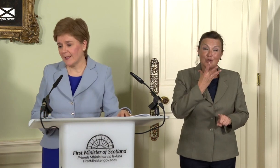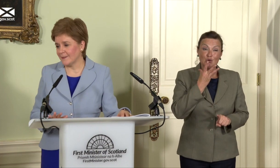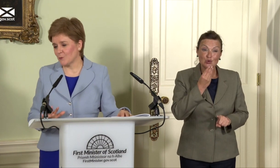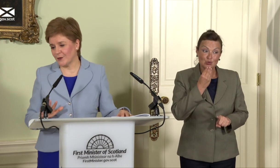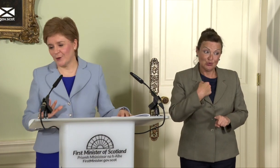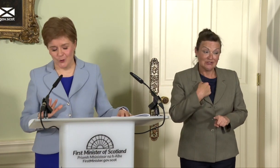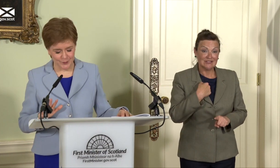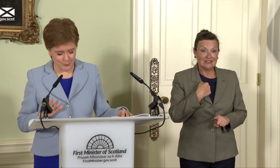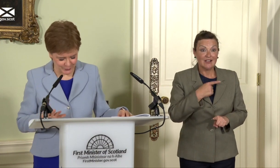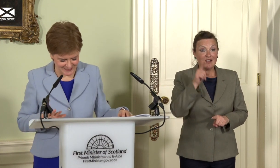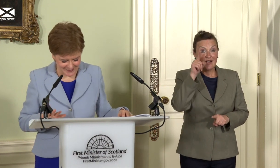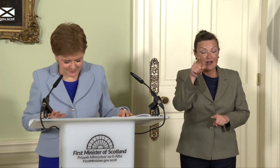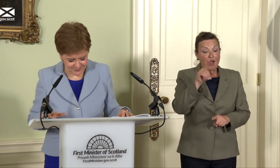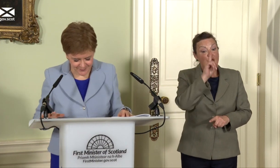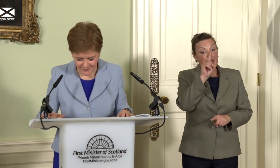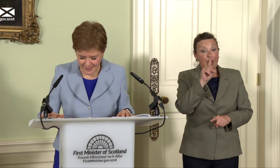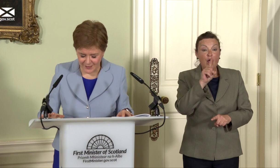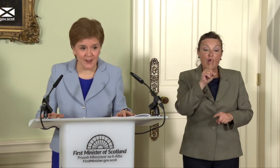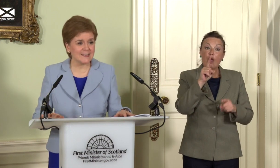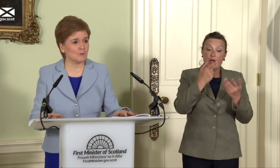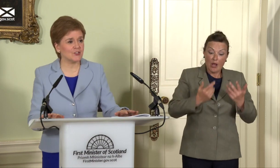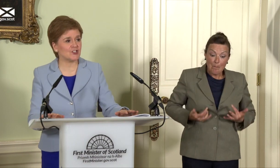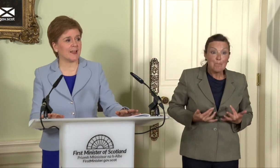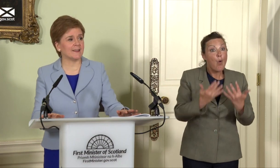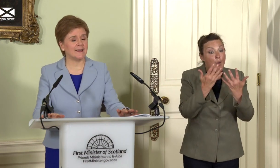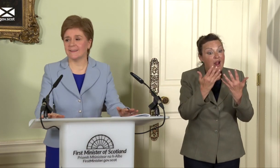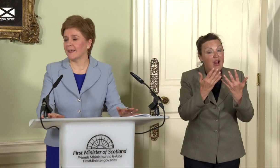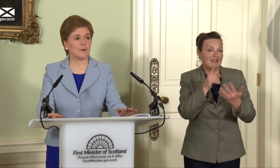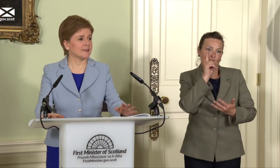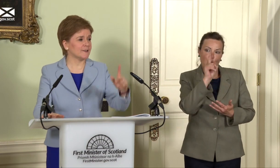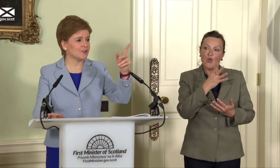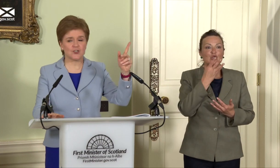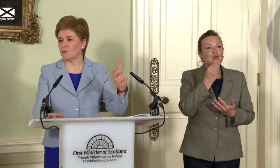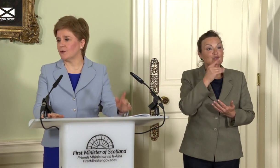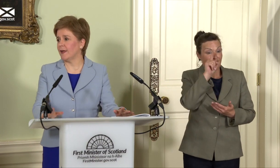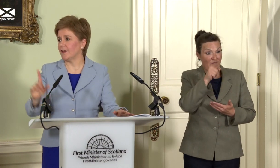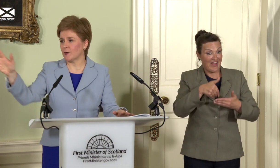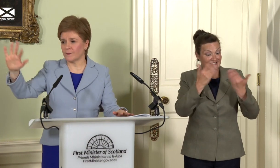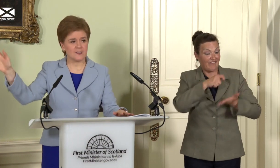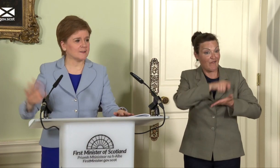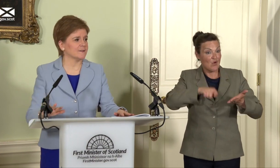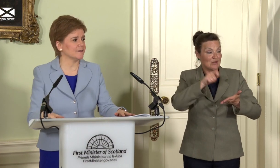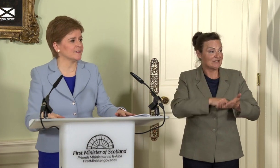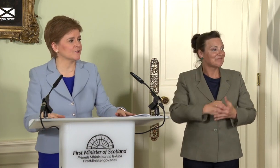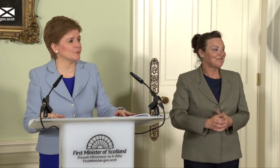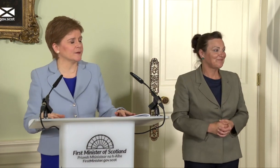is the one on polling day. Right, I am going to try and quickly… Rachel, then to this group here.